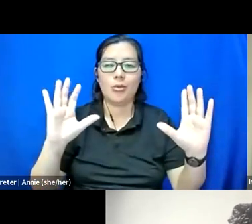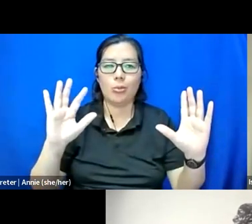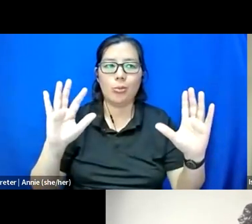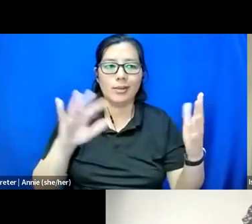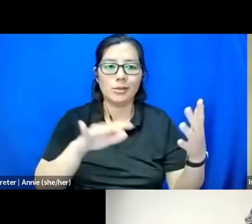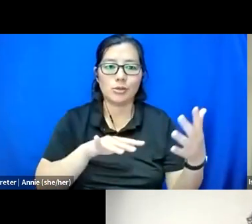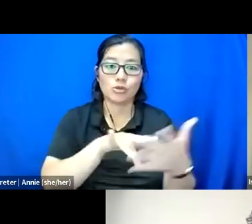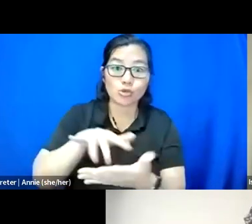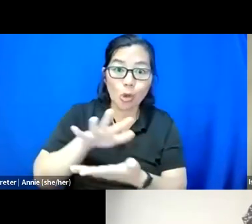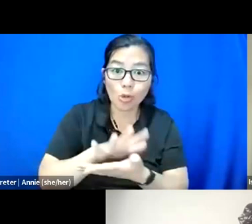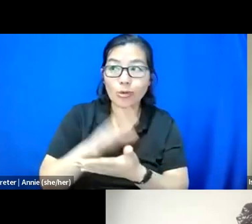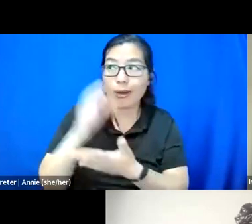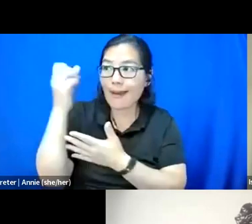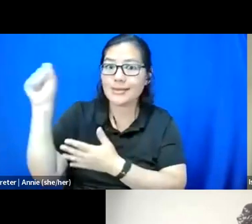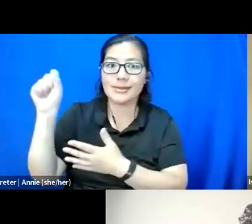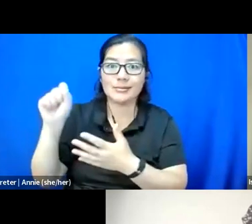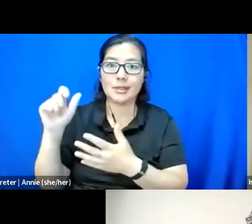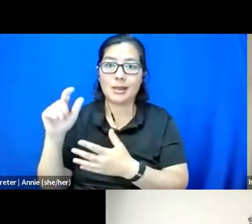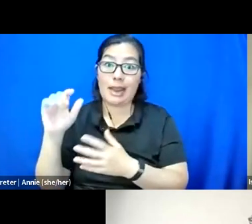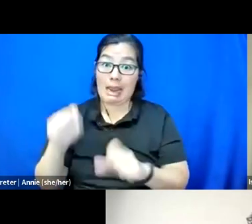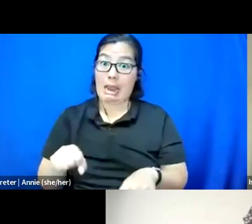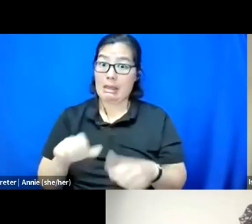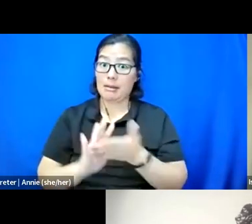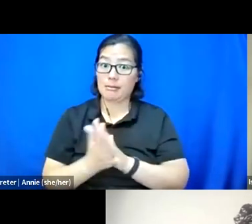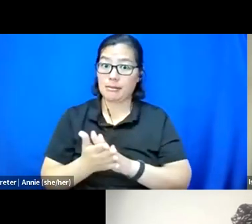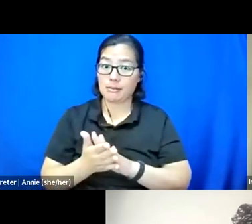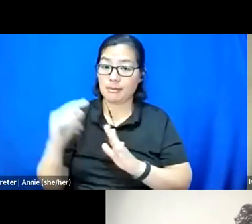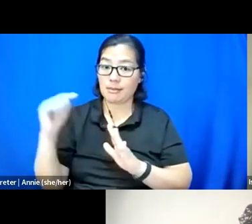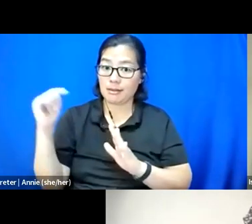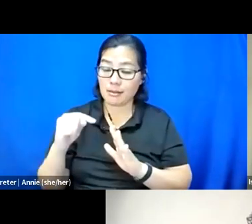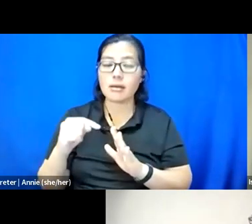and also where you see its failures, right?